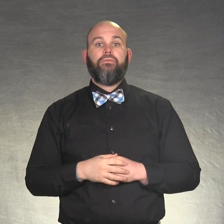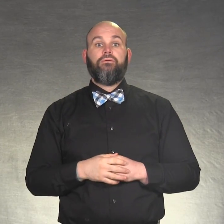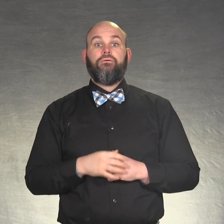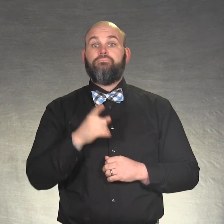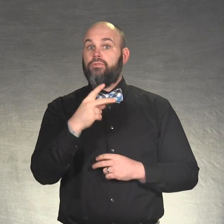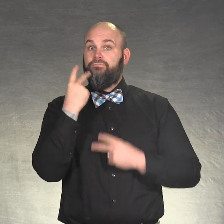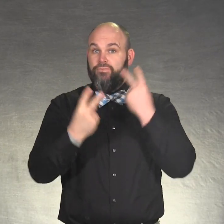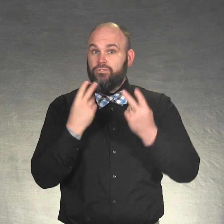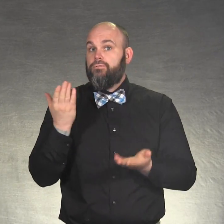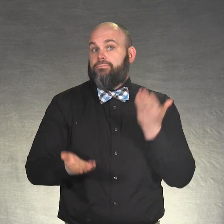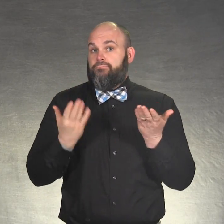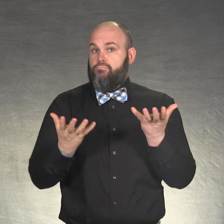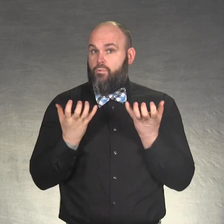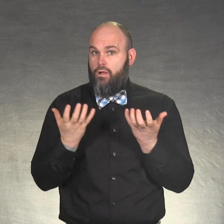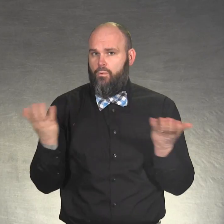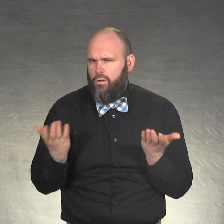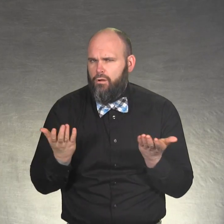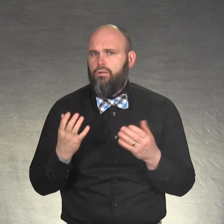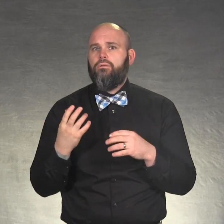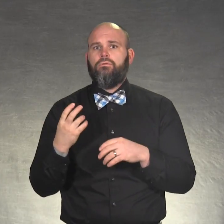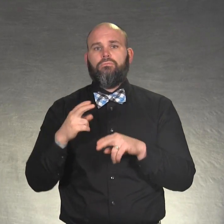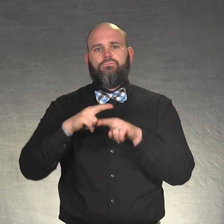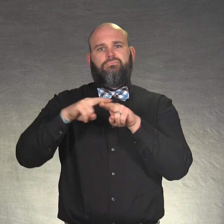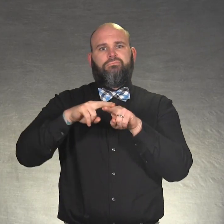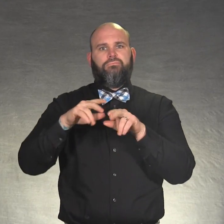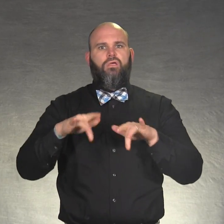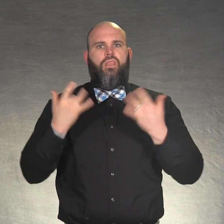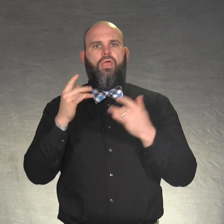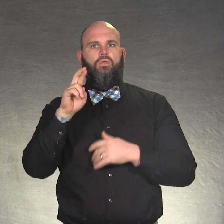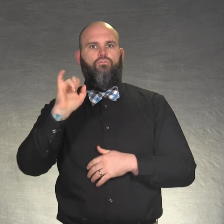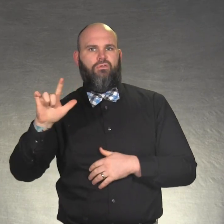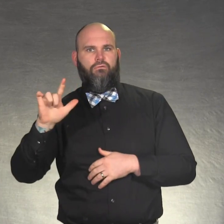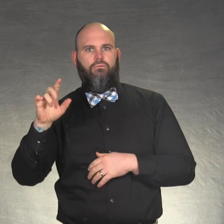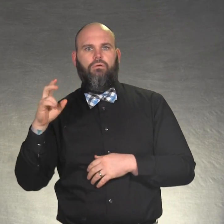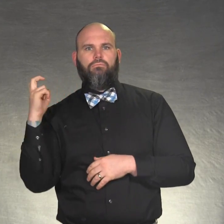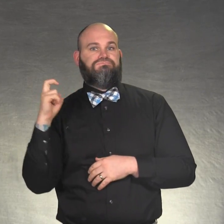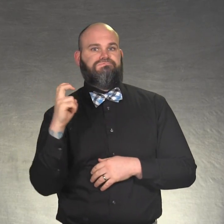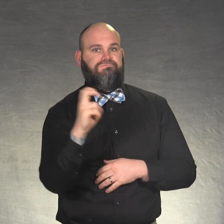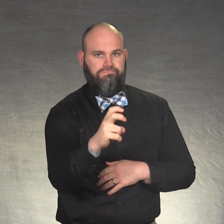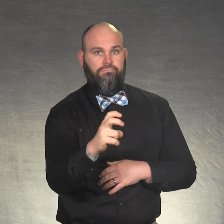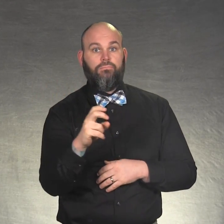Visitors might want to take the Light Rail.